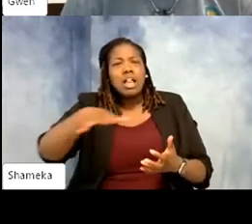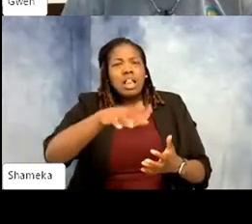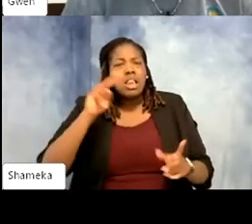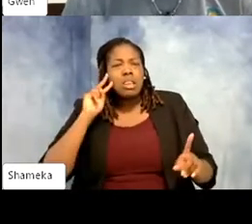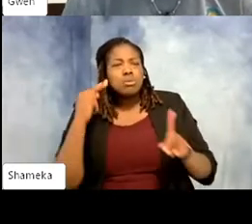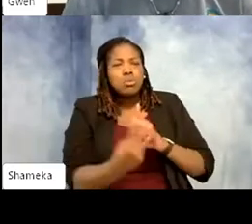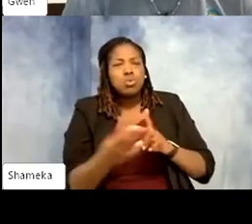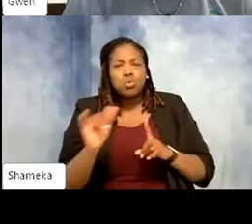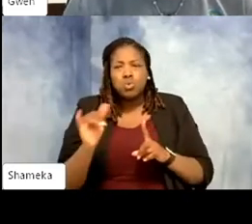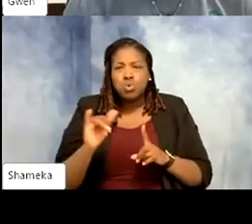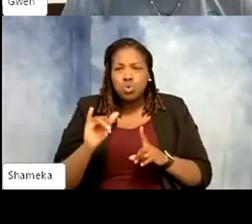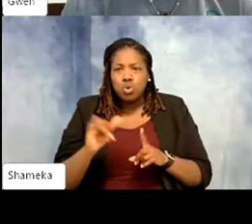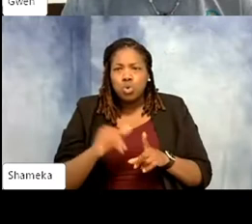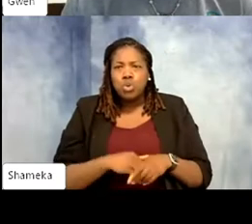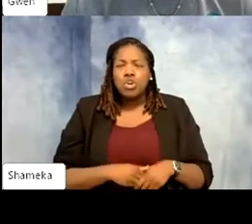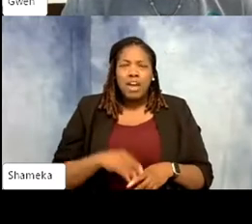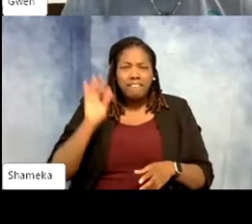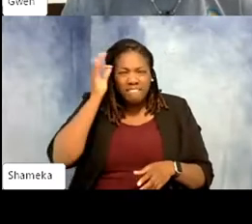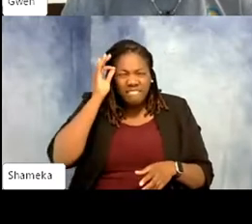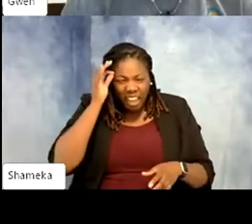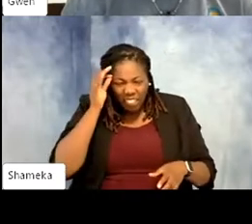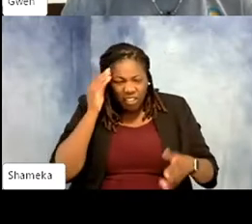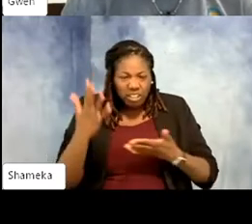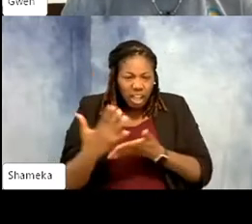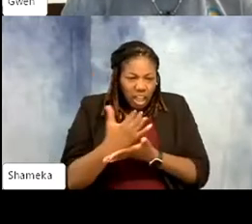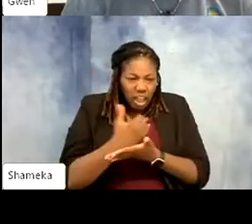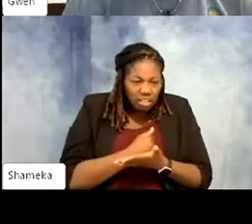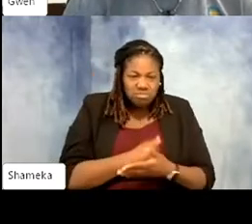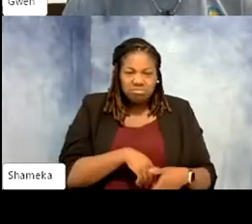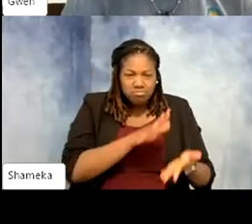clean up poop, you pick up feathers, you pick up debris, you pick up things that may end up